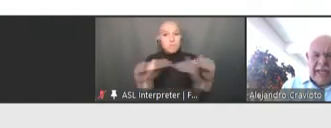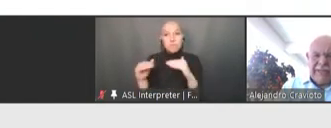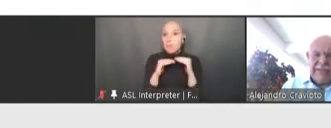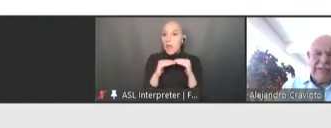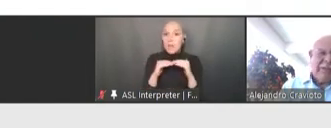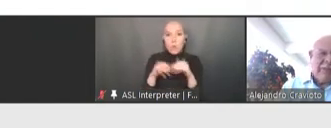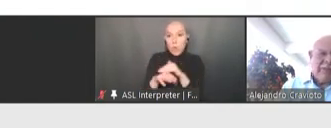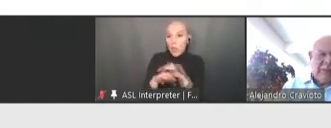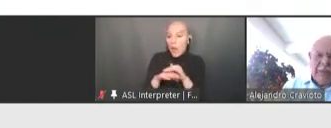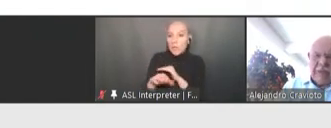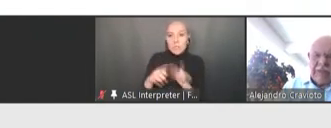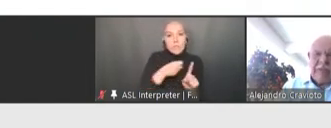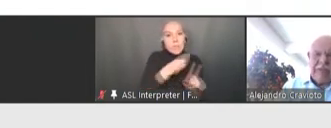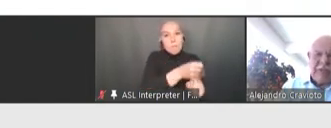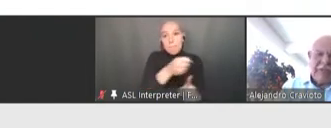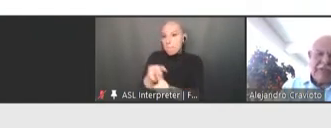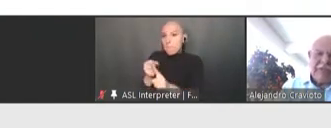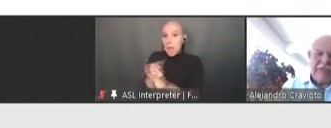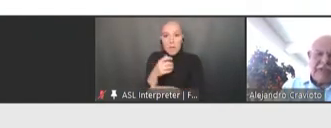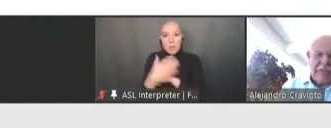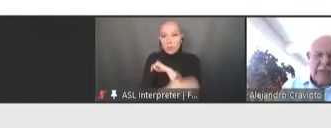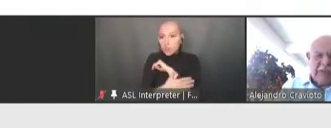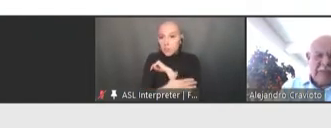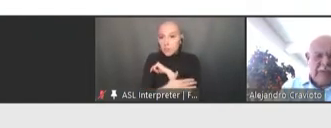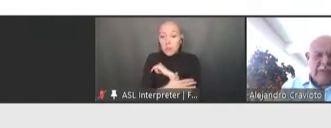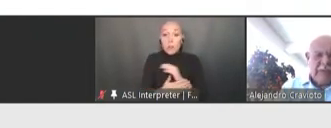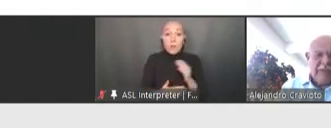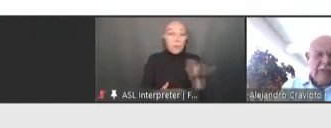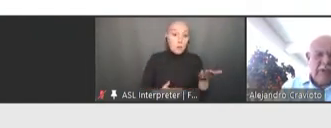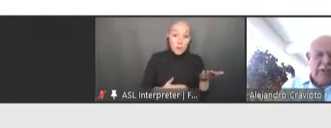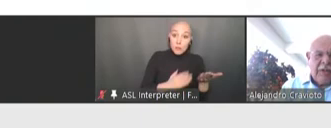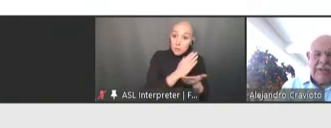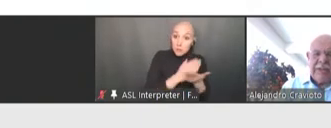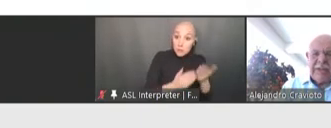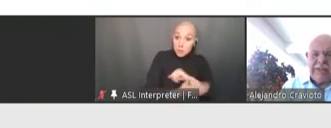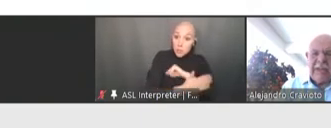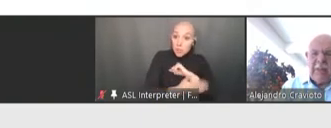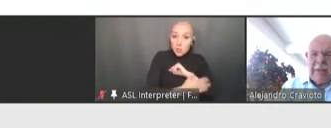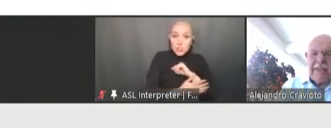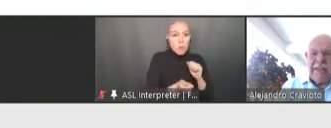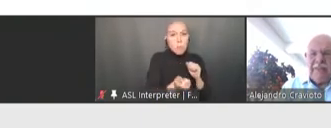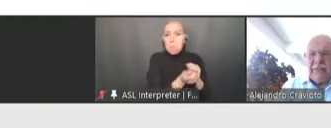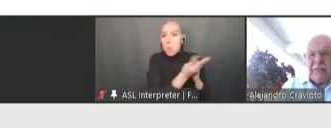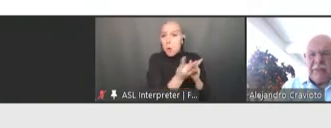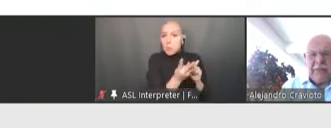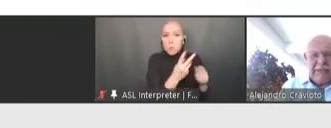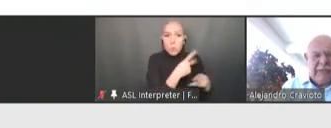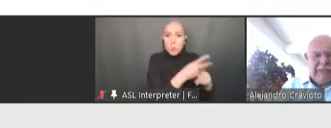access to multiple doses of these products, others are still waiting for -- to receive the